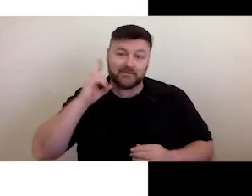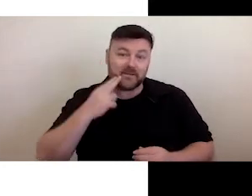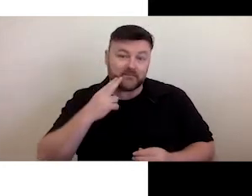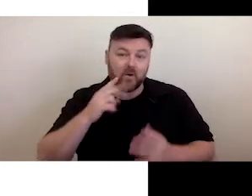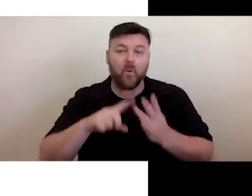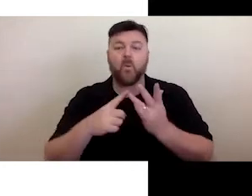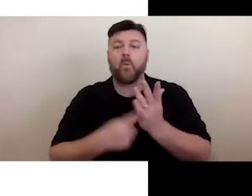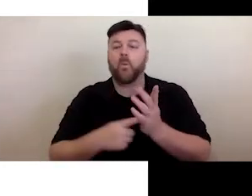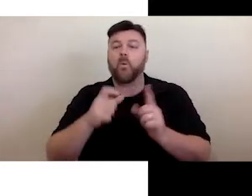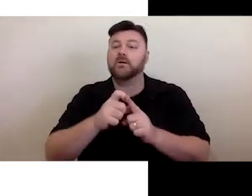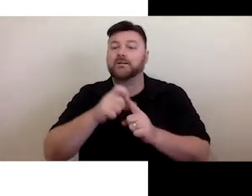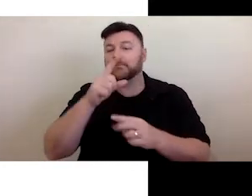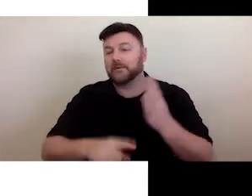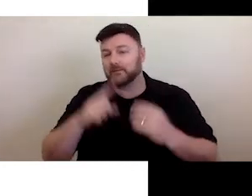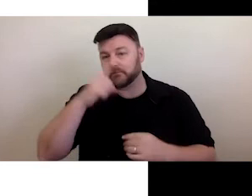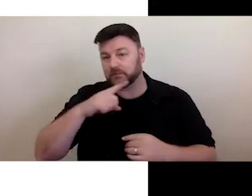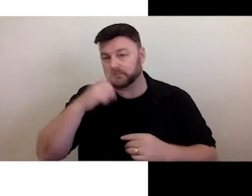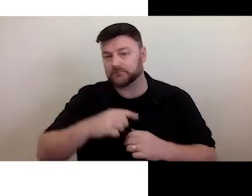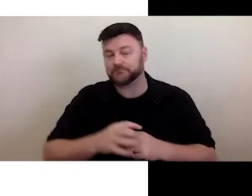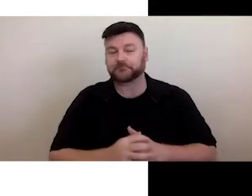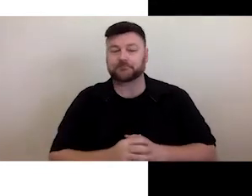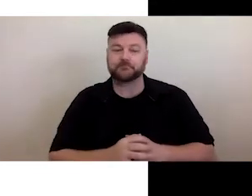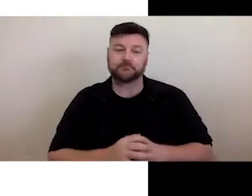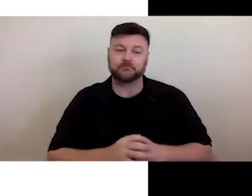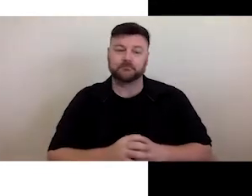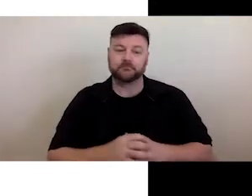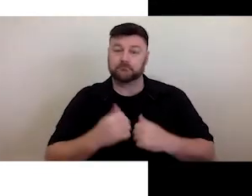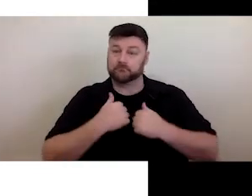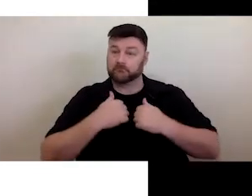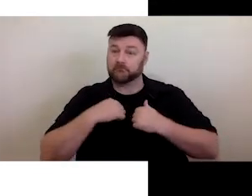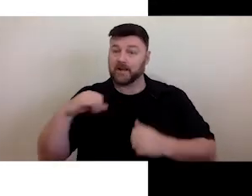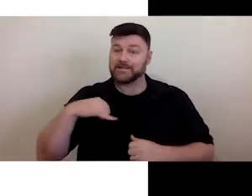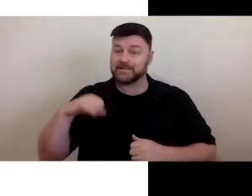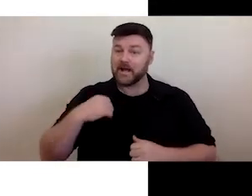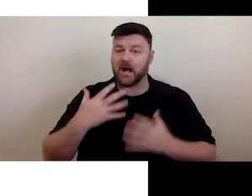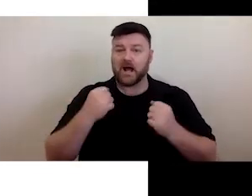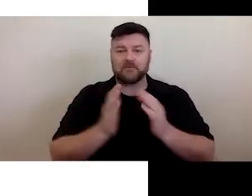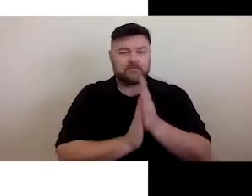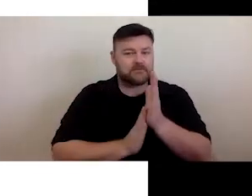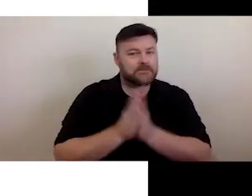Our staff are passionate about the